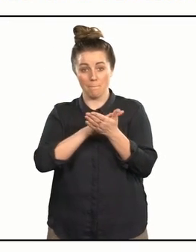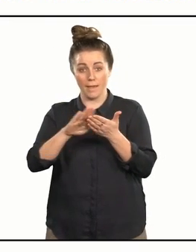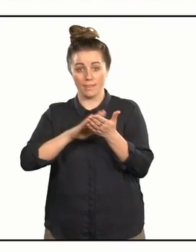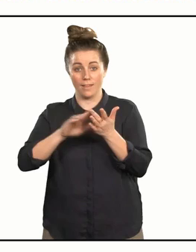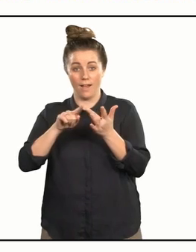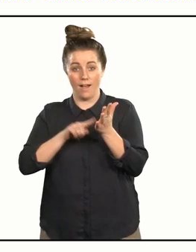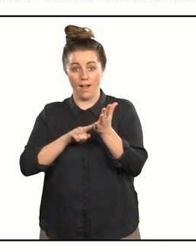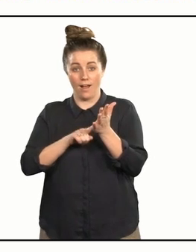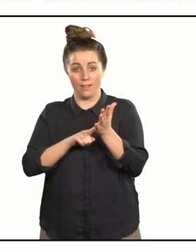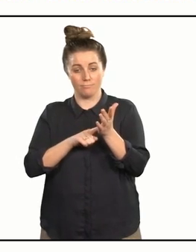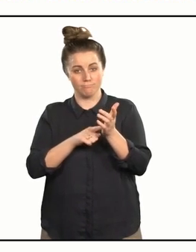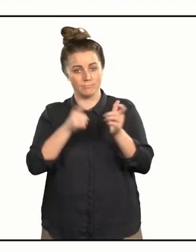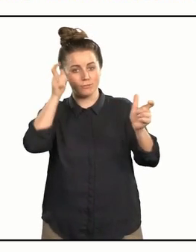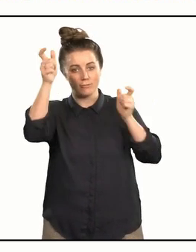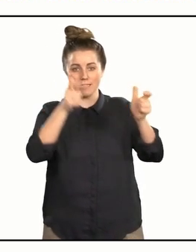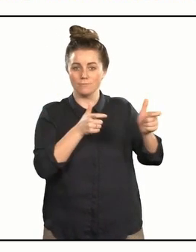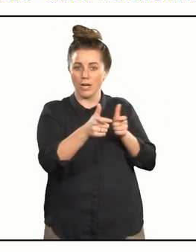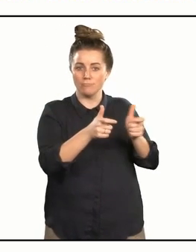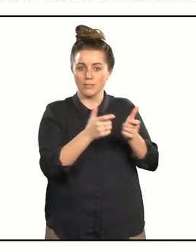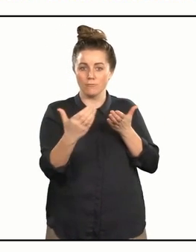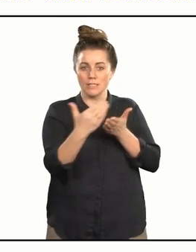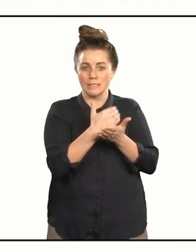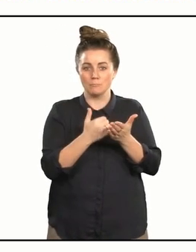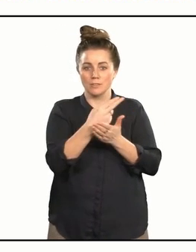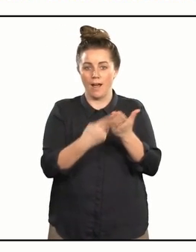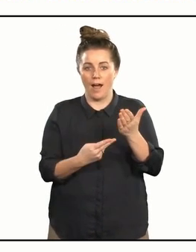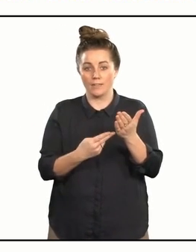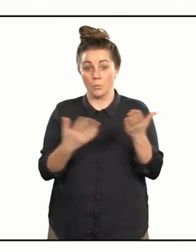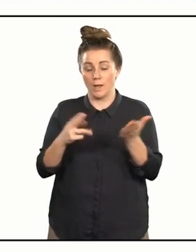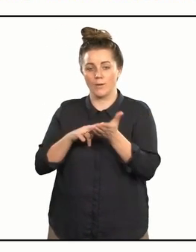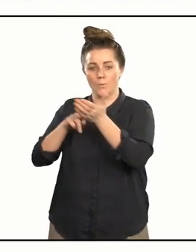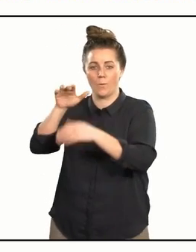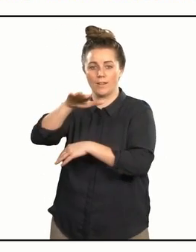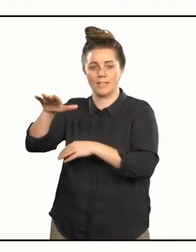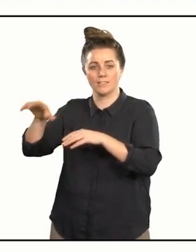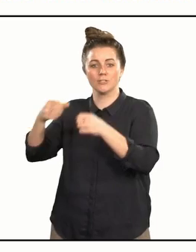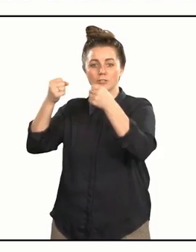and I'm the creative director of Redemption Performing Arts at Northern Region Corrections Facility.